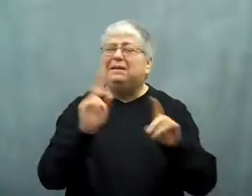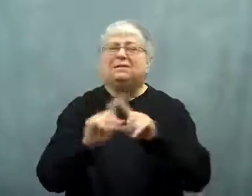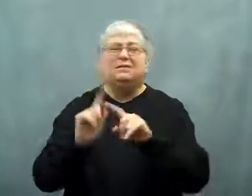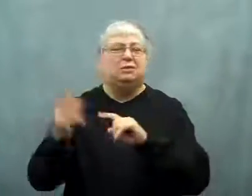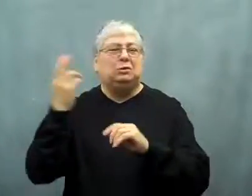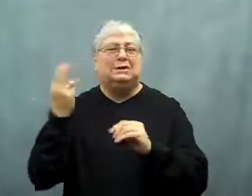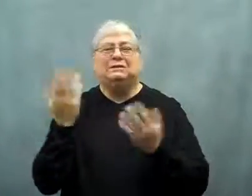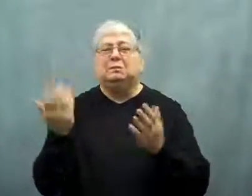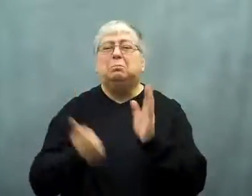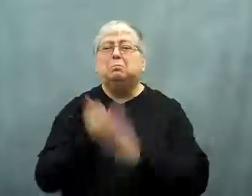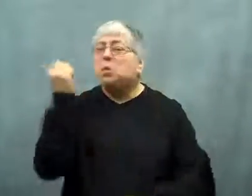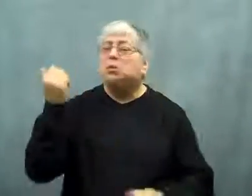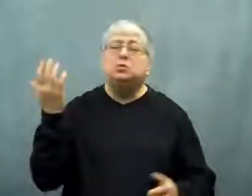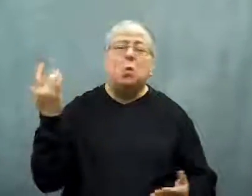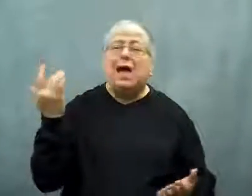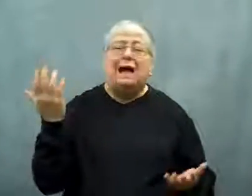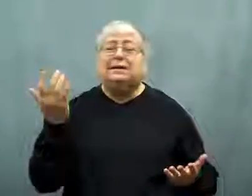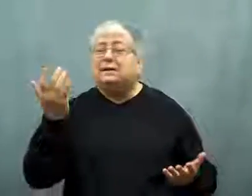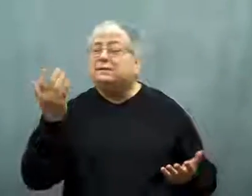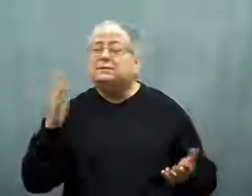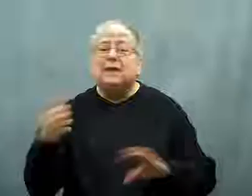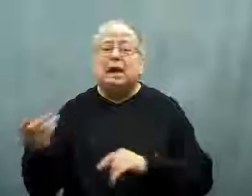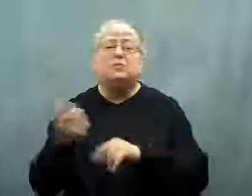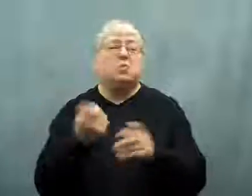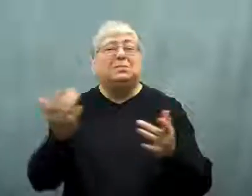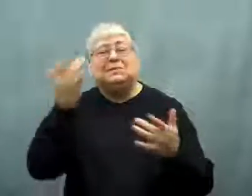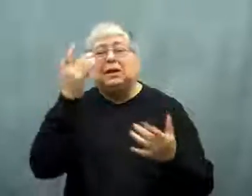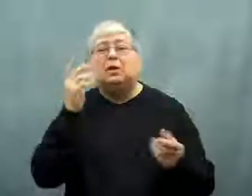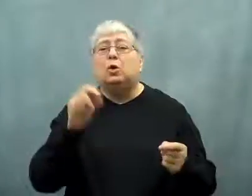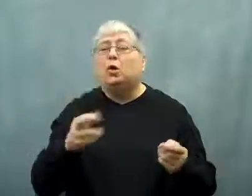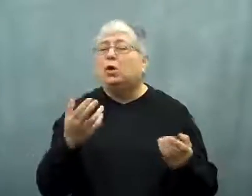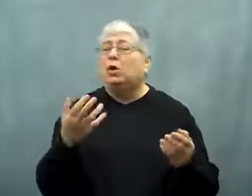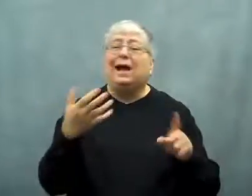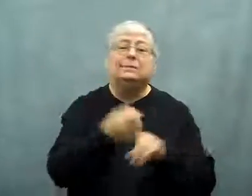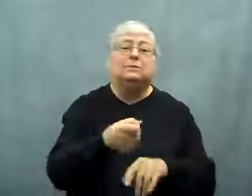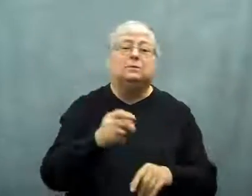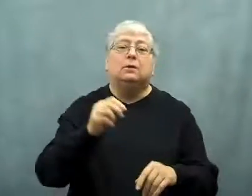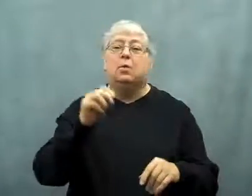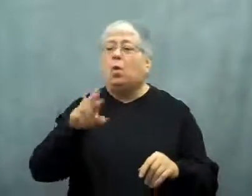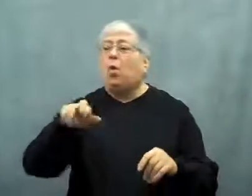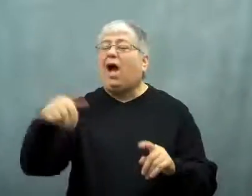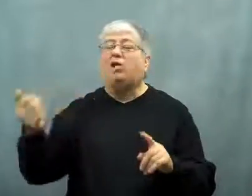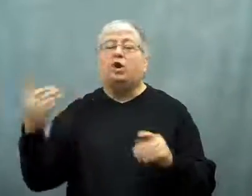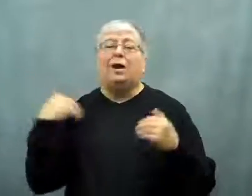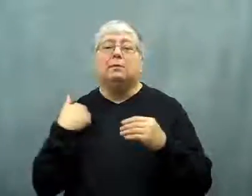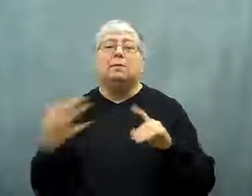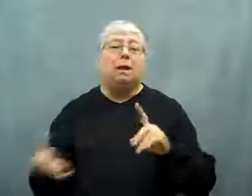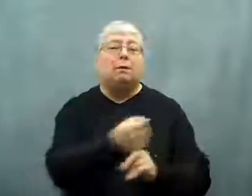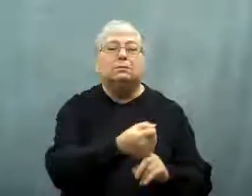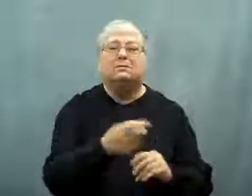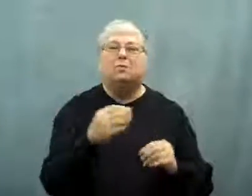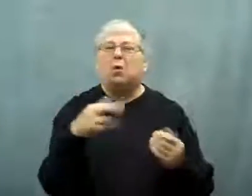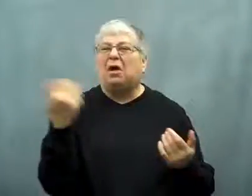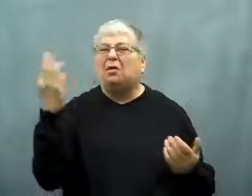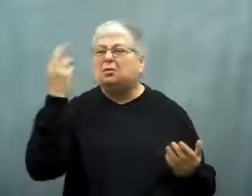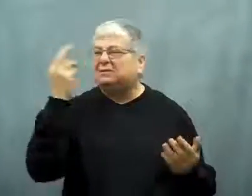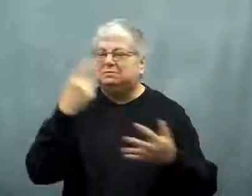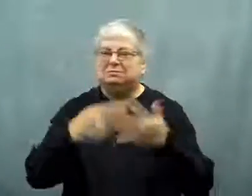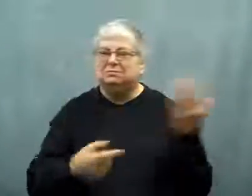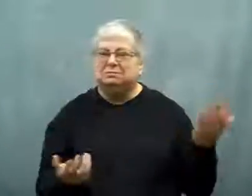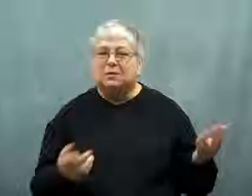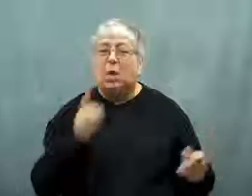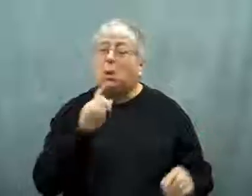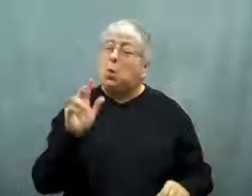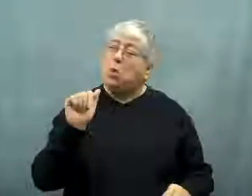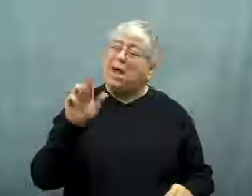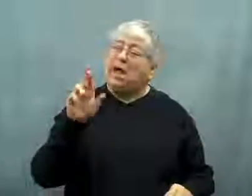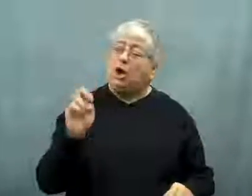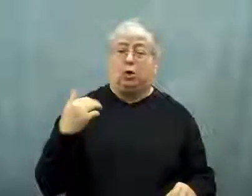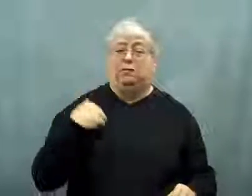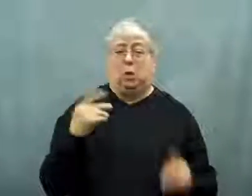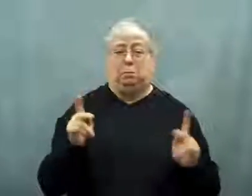They died from a variety of reasons, mostly illness, accident,